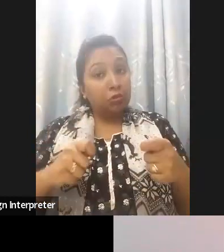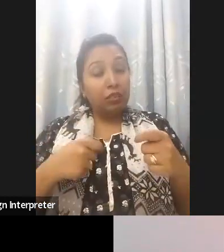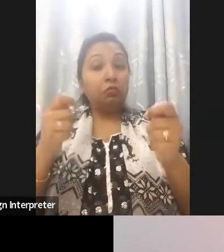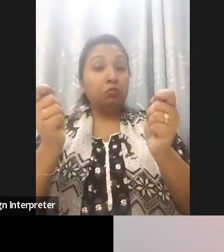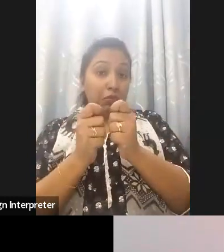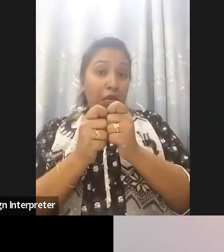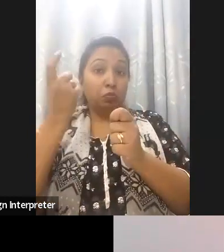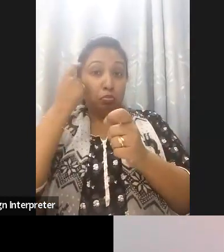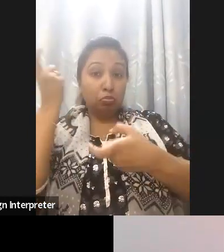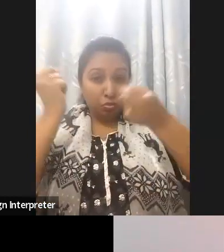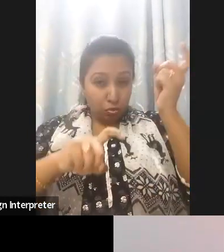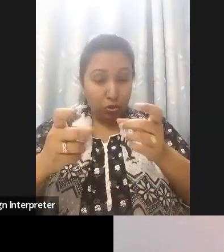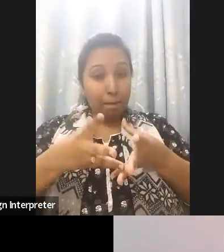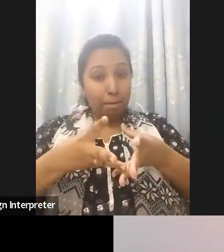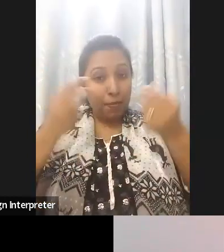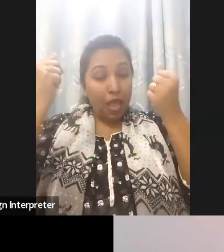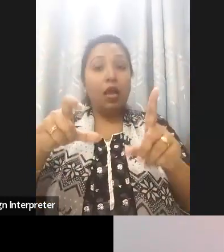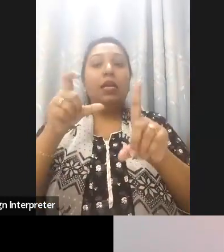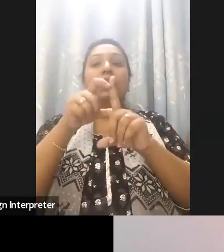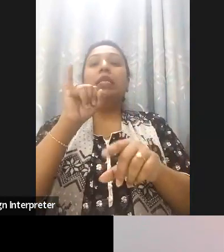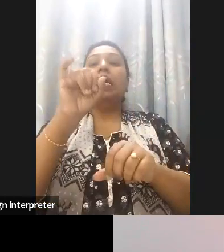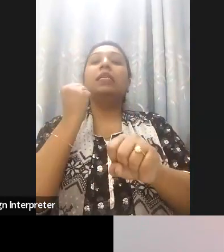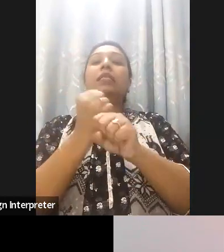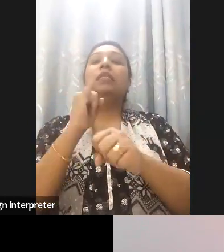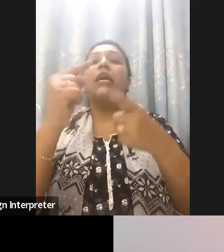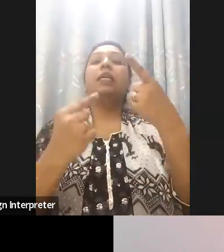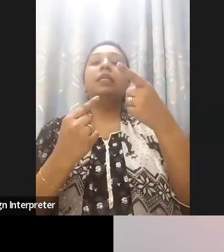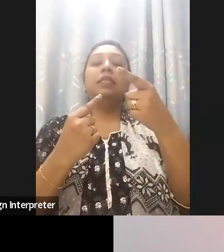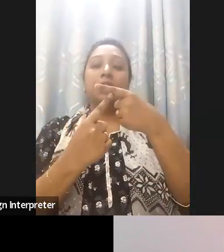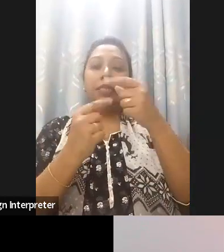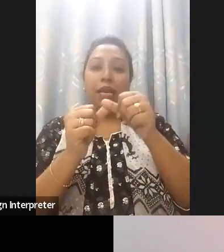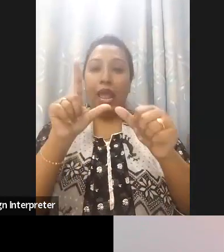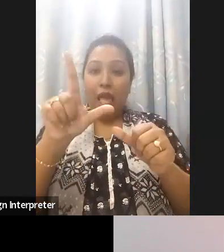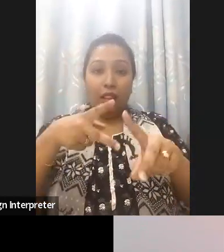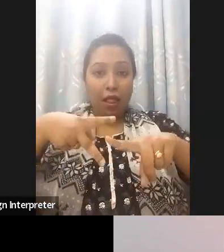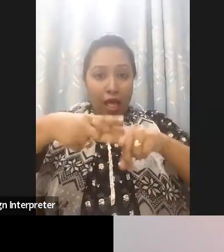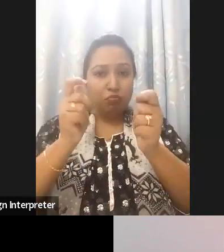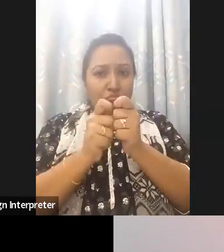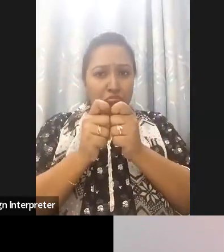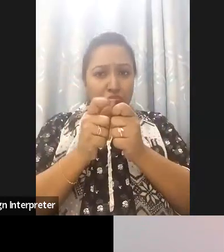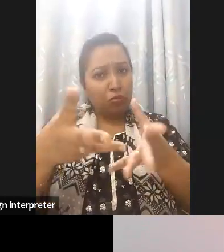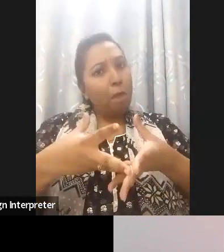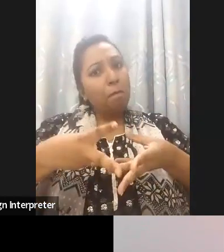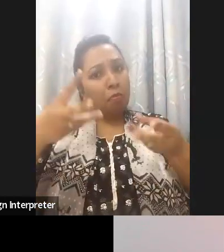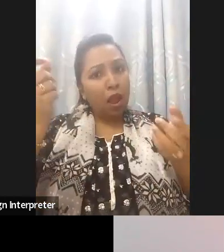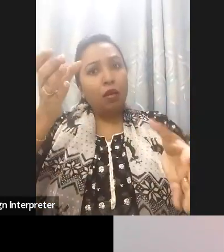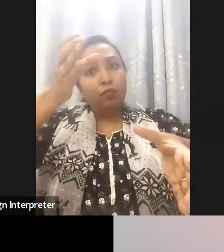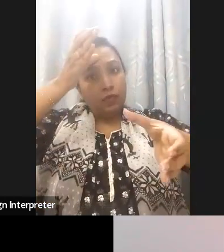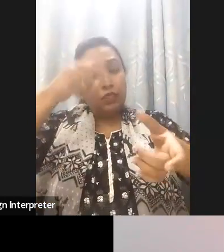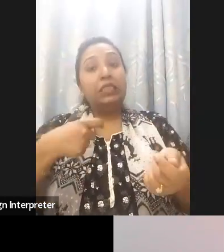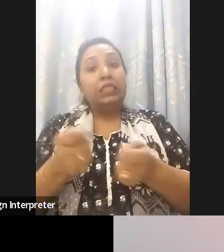accessibility advocacy so candidates must be advocates with disabilities and also